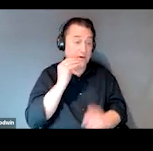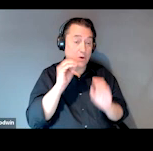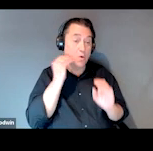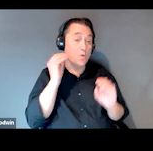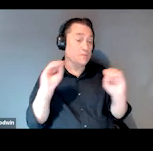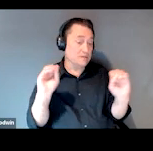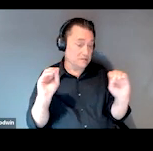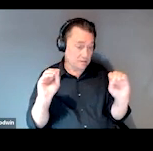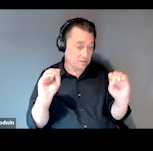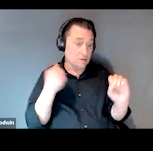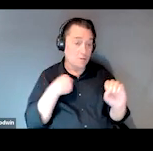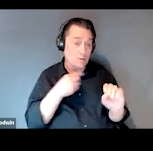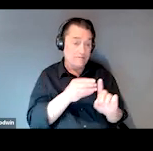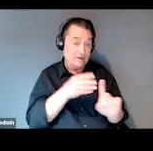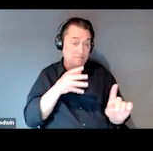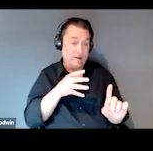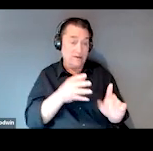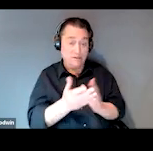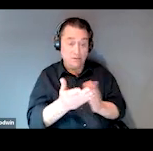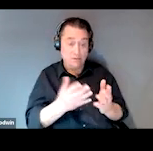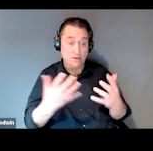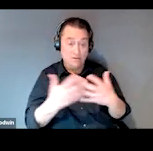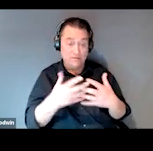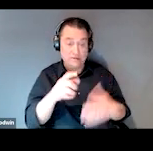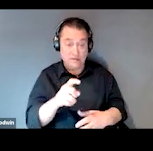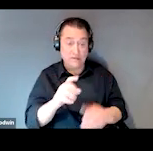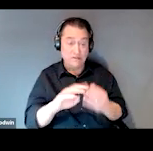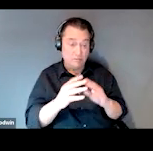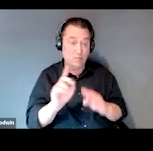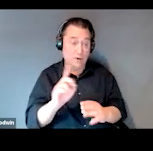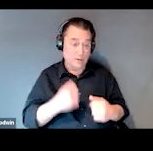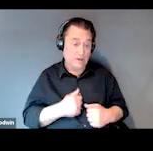we've expanded our services to fit the needs of the community that we reside in.